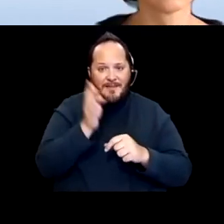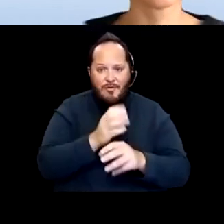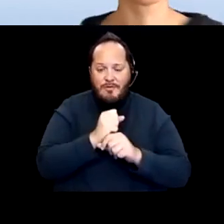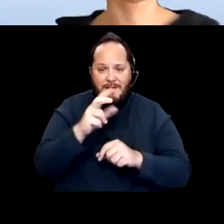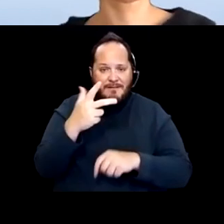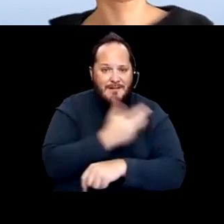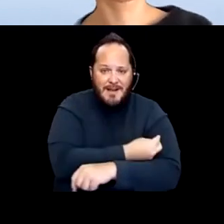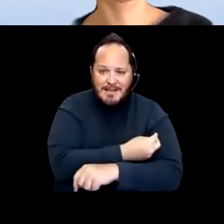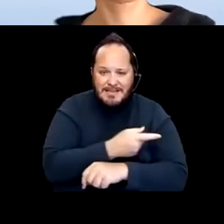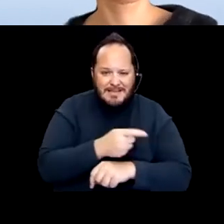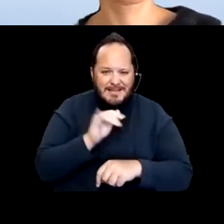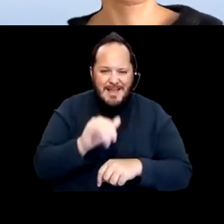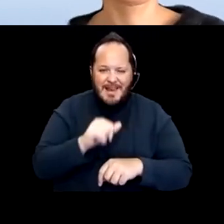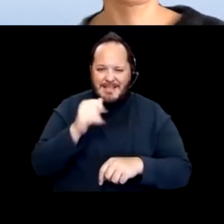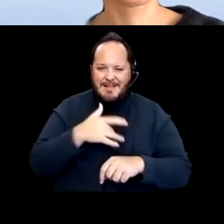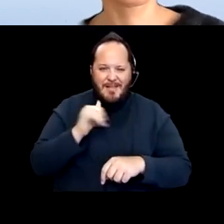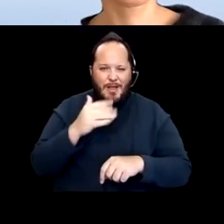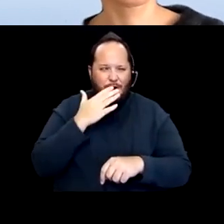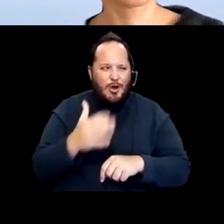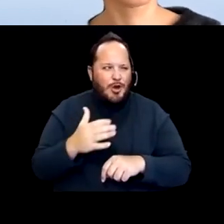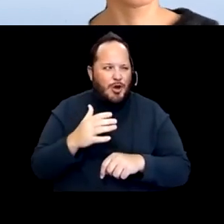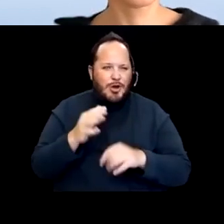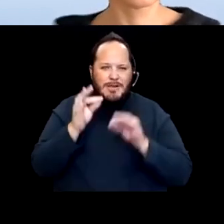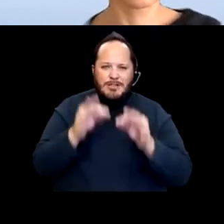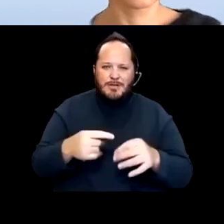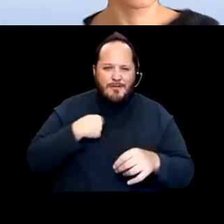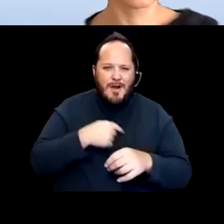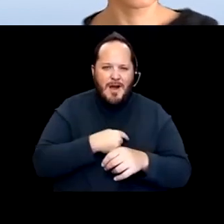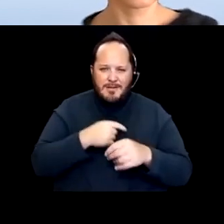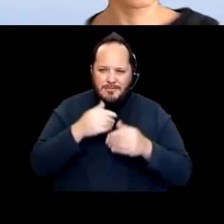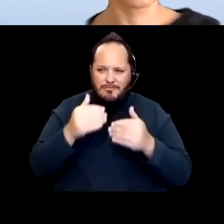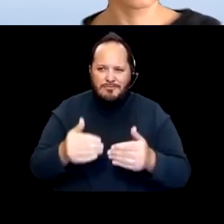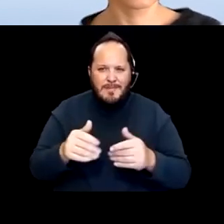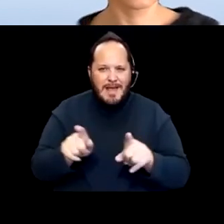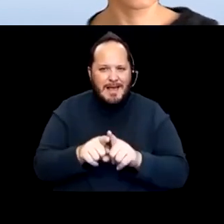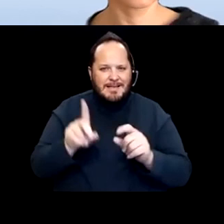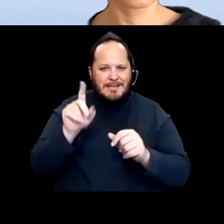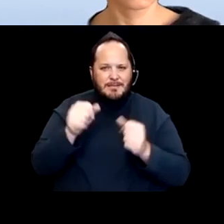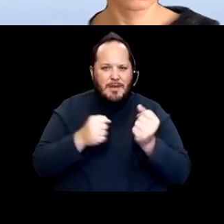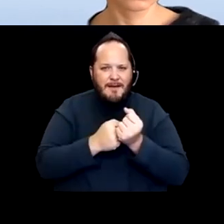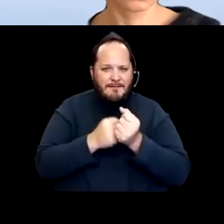that doesn't feel like a good position for us to take as disability advocates. But they're also gonna be people with disabilities